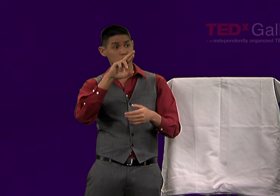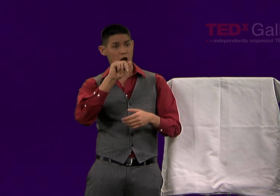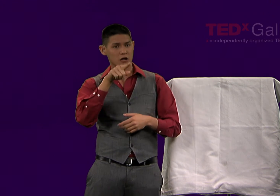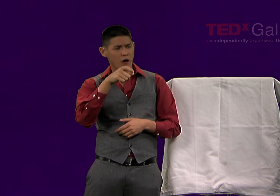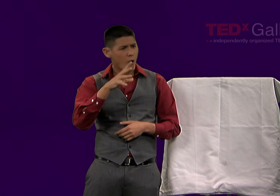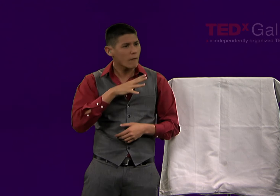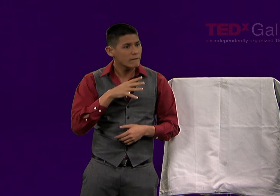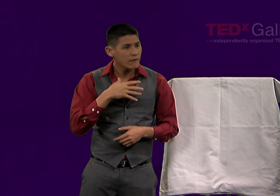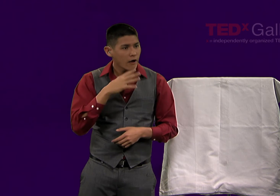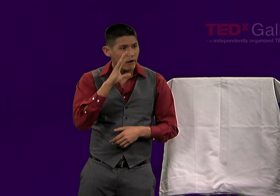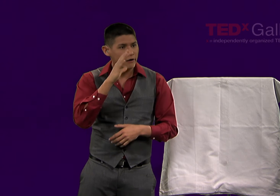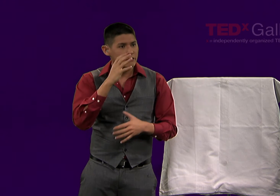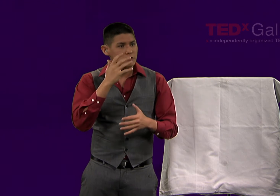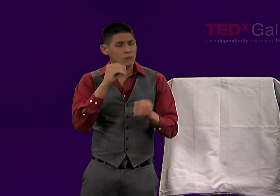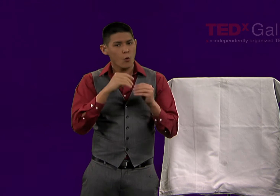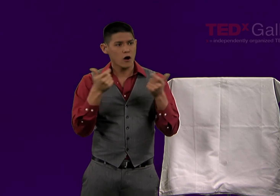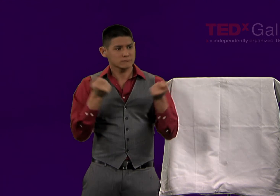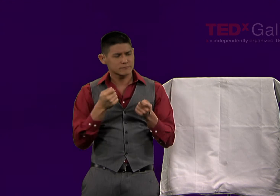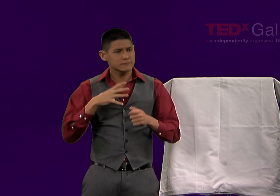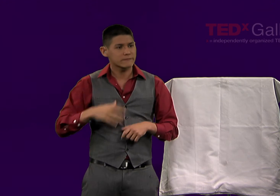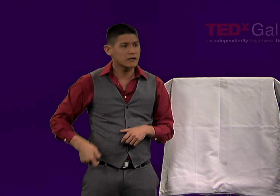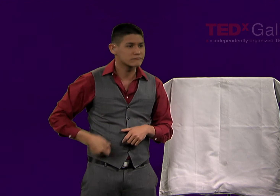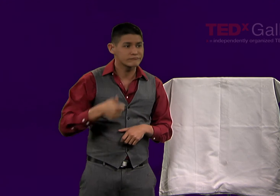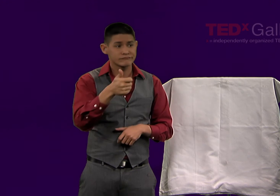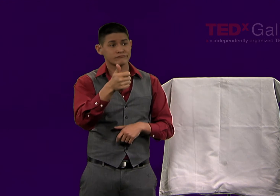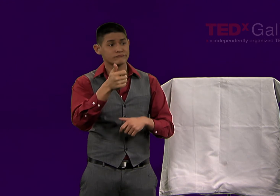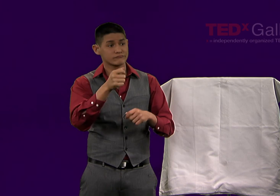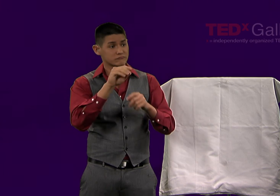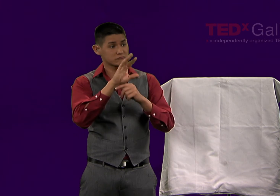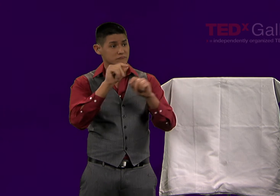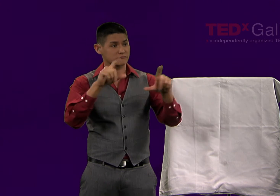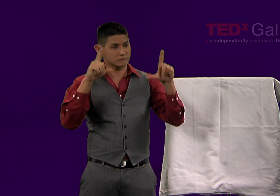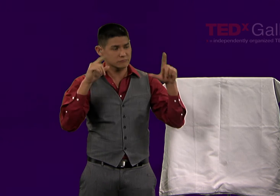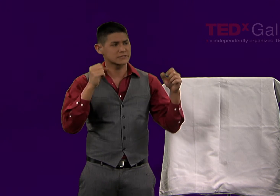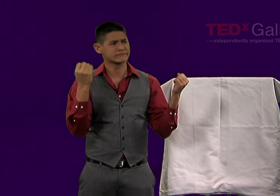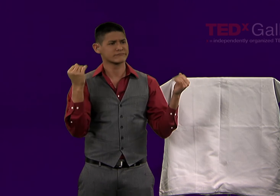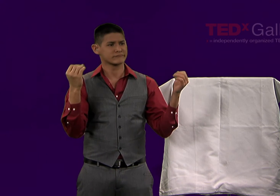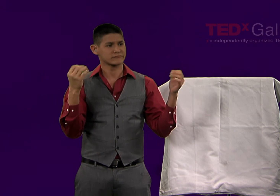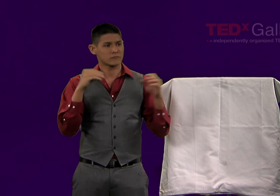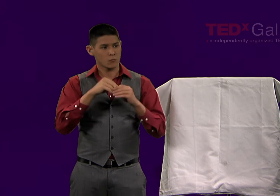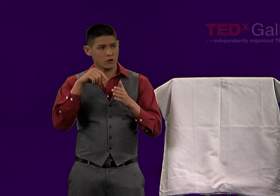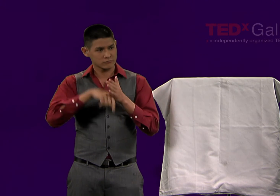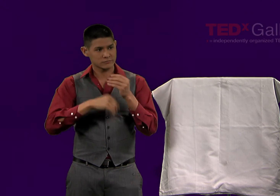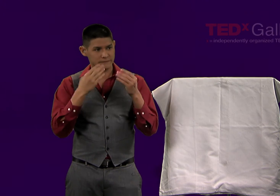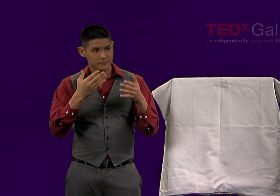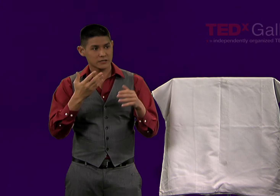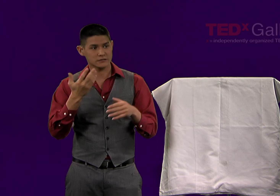and they could quickly access a signed version and be willing to stay for the duration of the text.